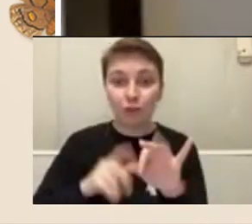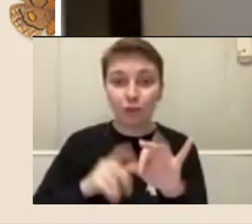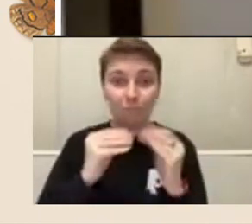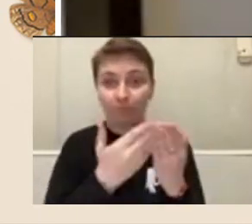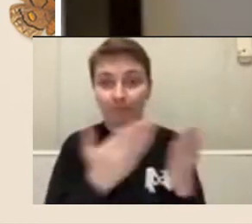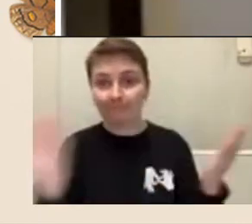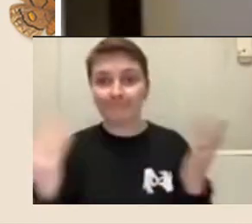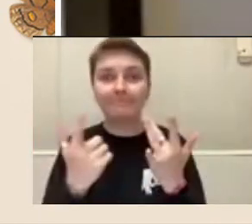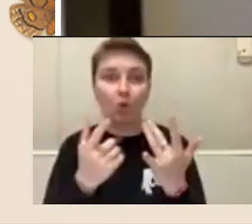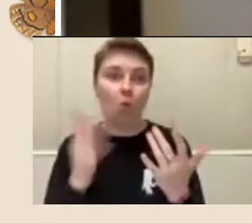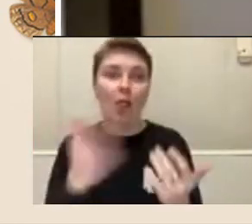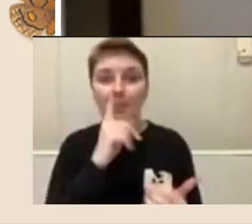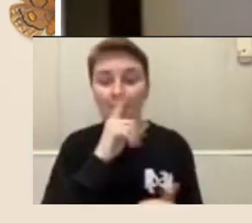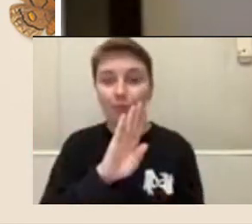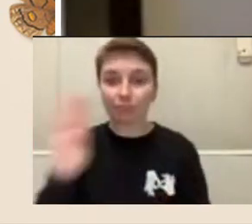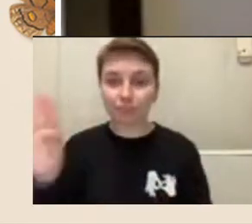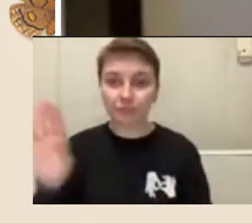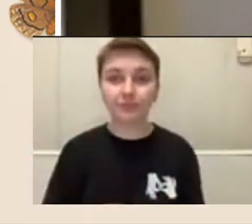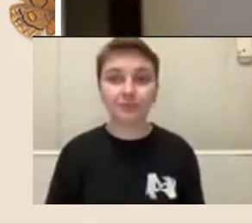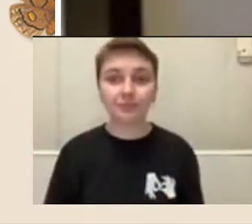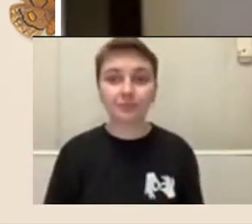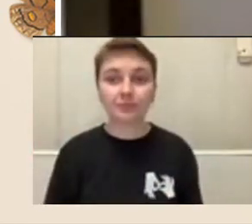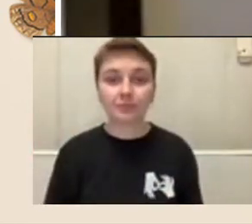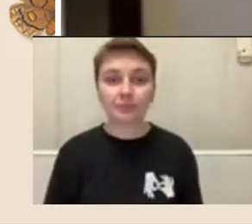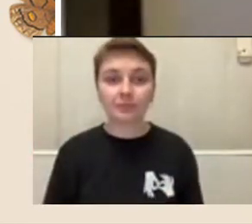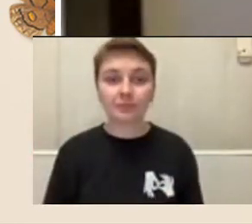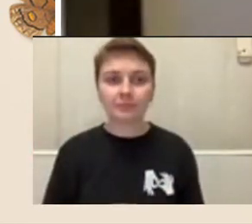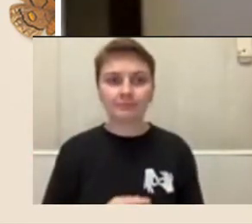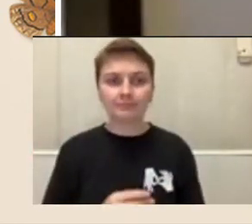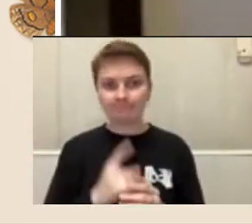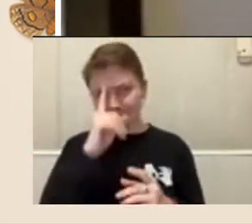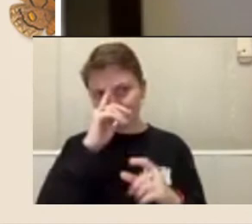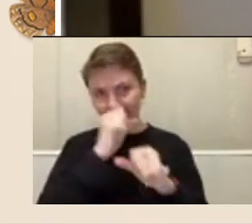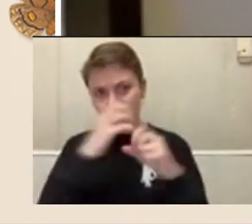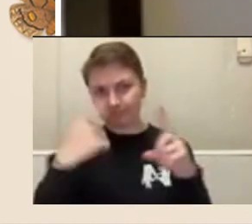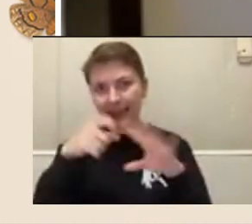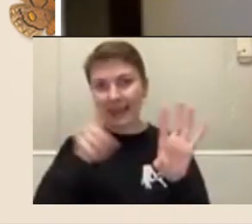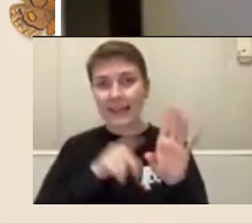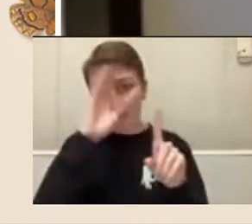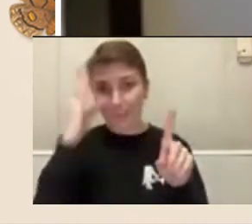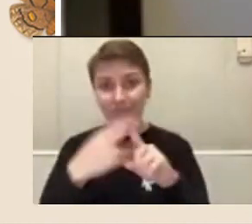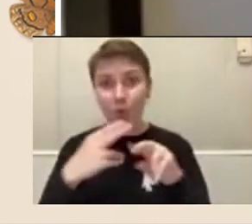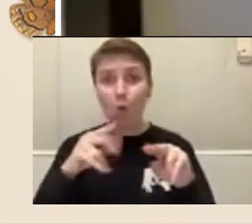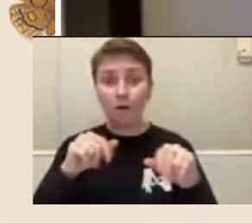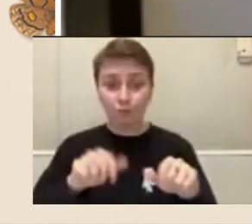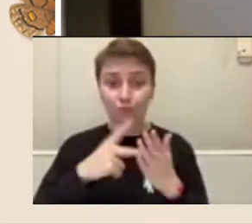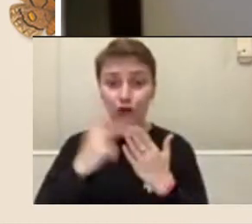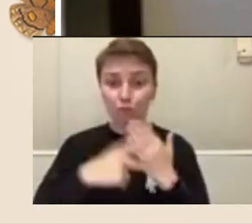Our key aims for the fellowships program are to showcase the library as a hub